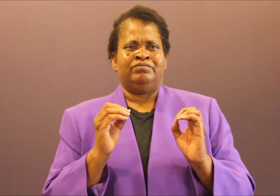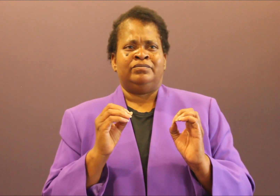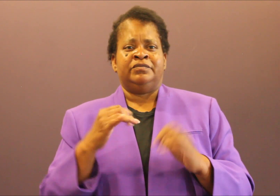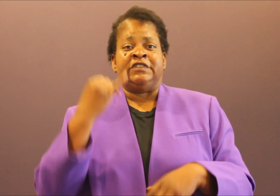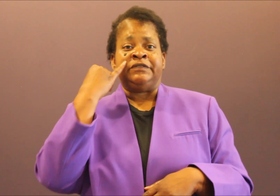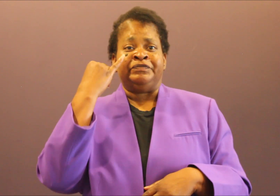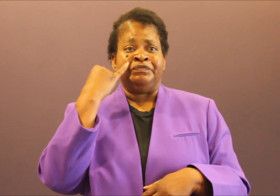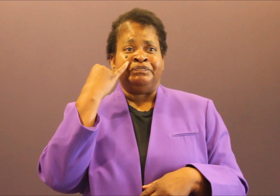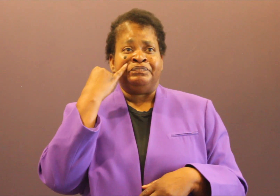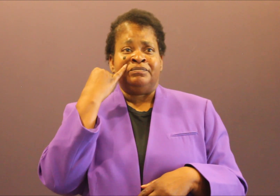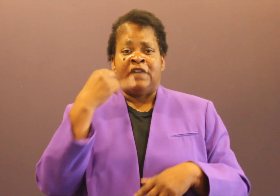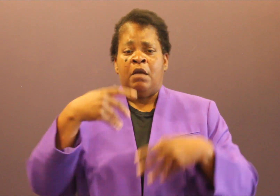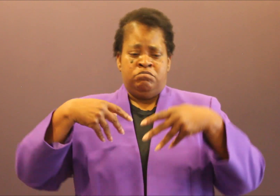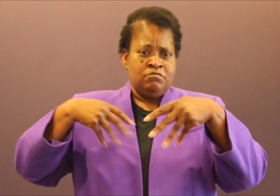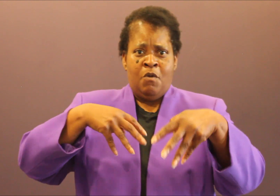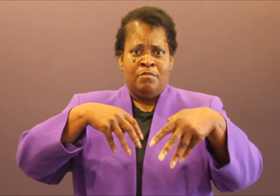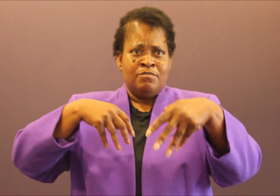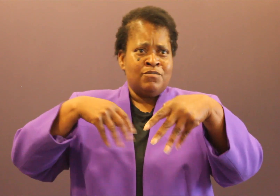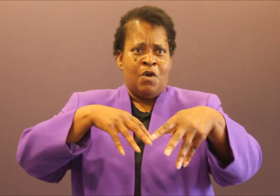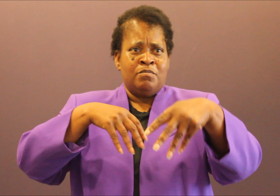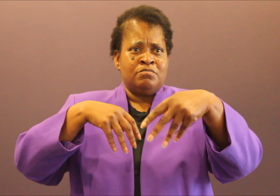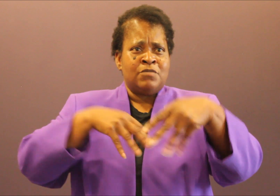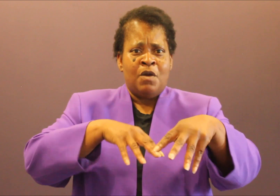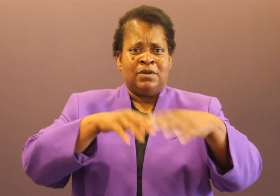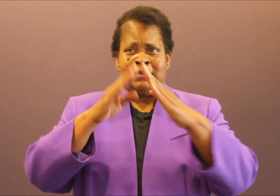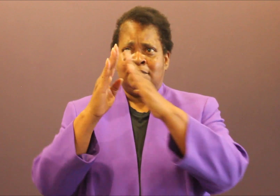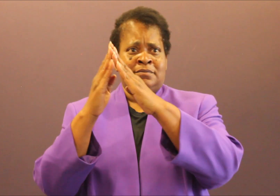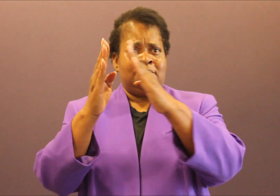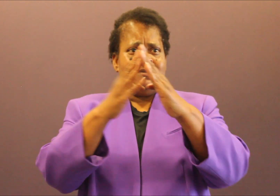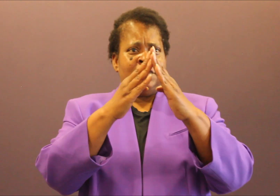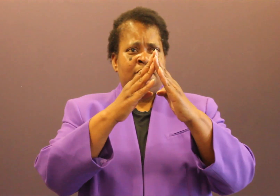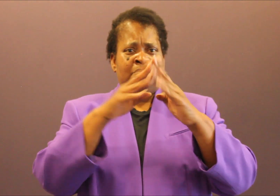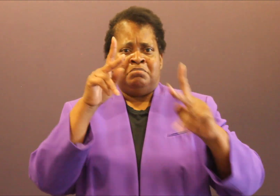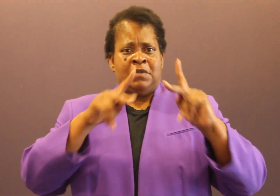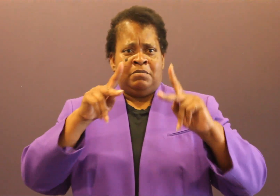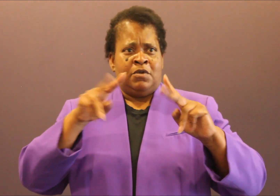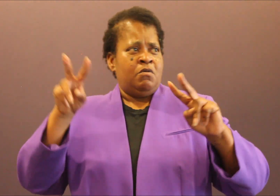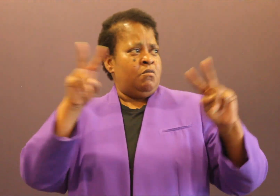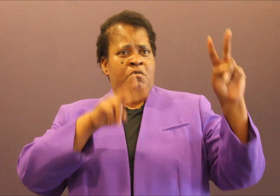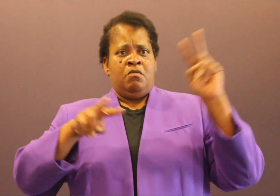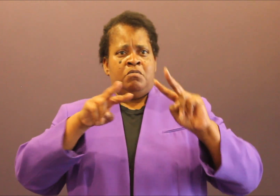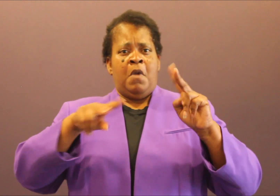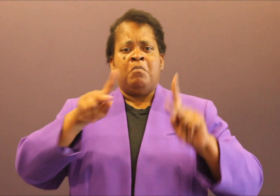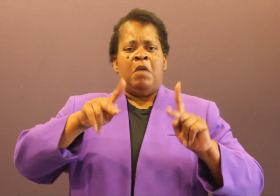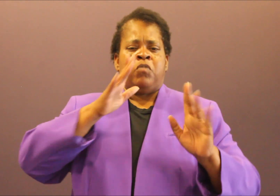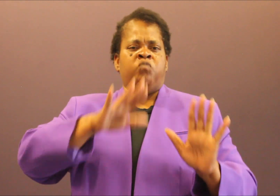attention to the violence and never thought about why people were marching.